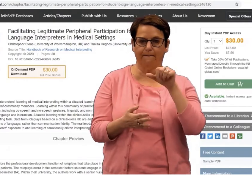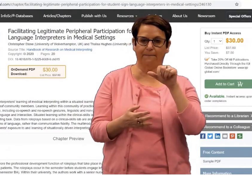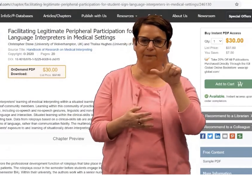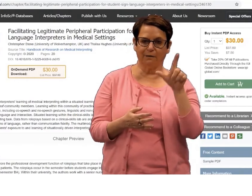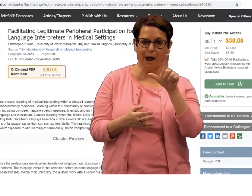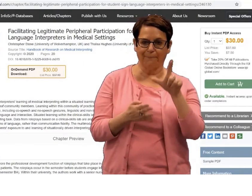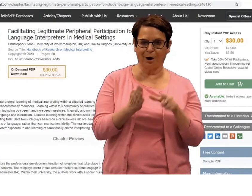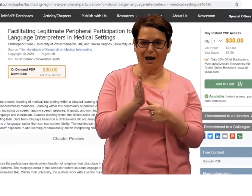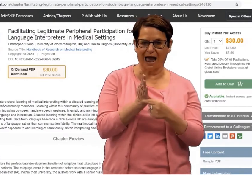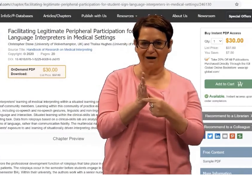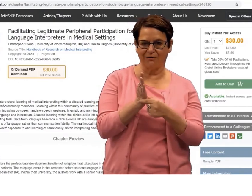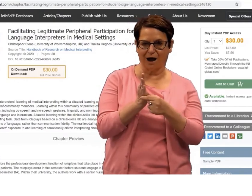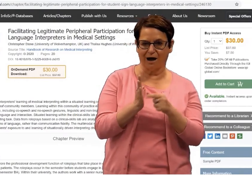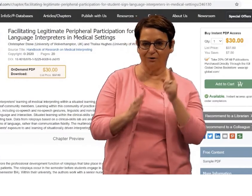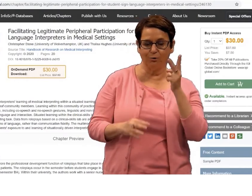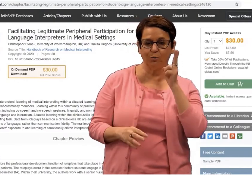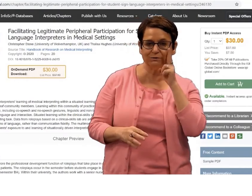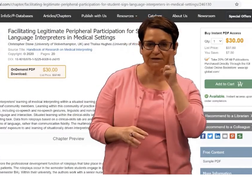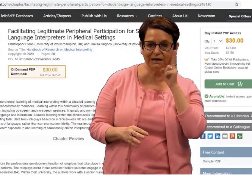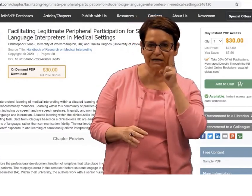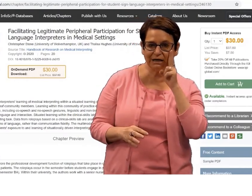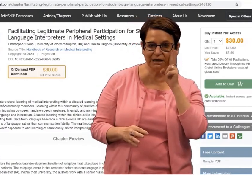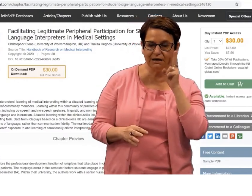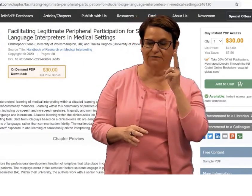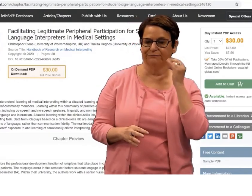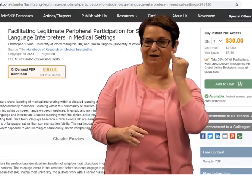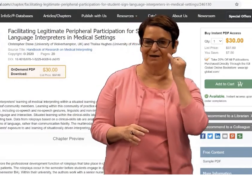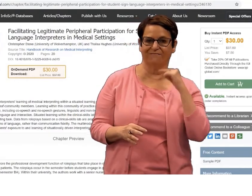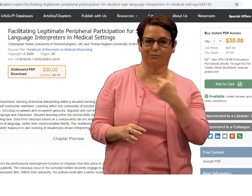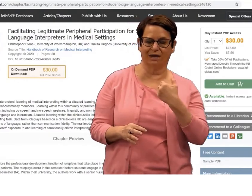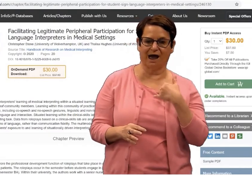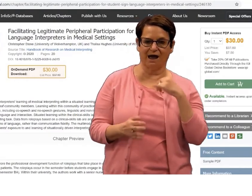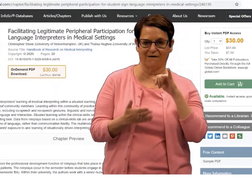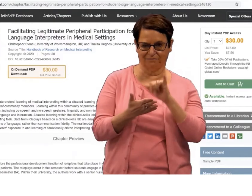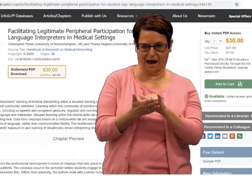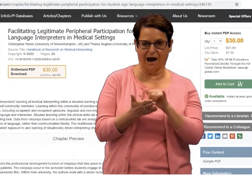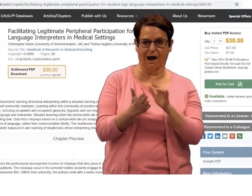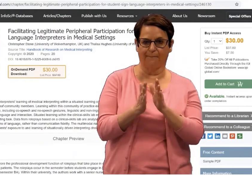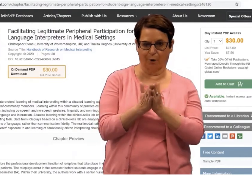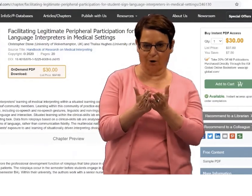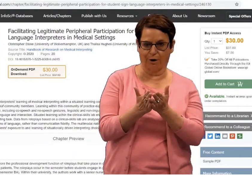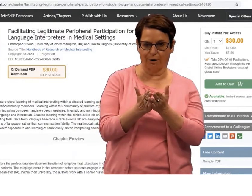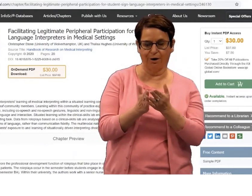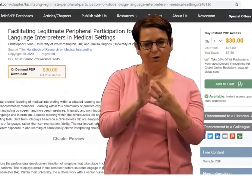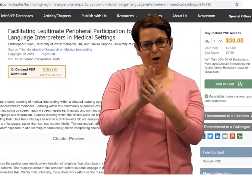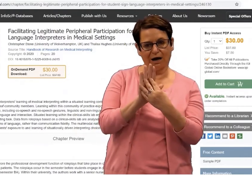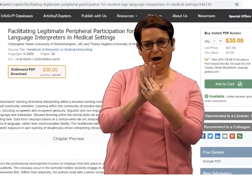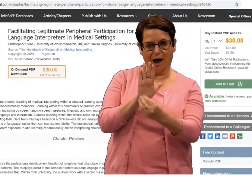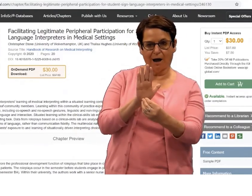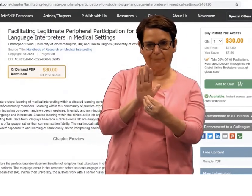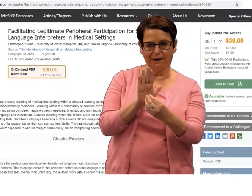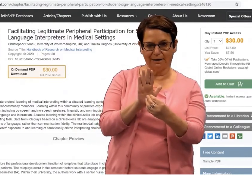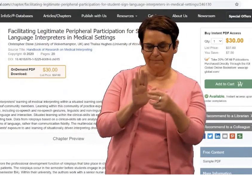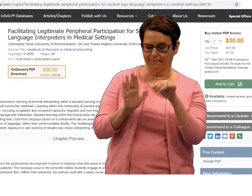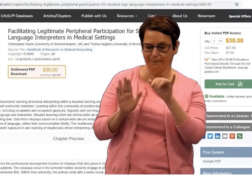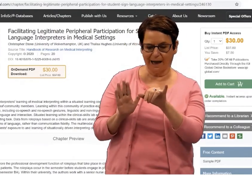and I look up the title in the library catalog to see if we have that book.